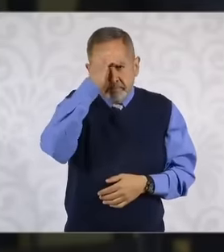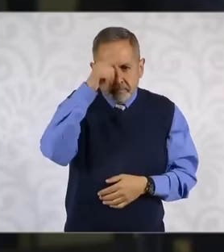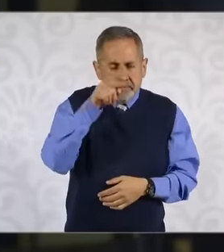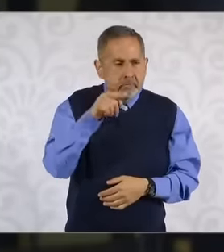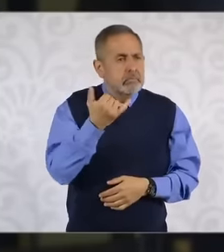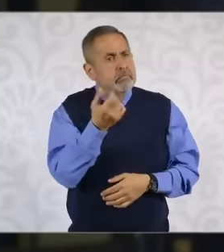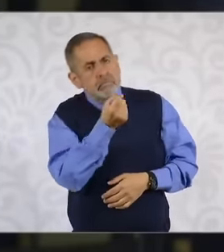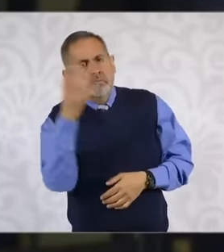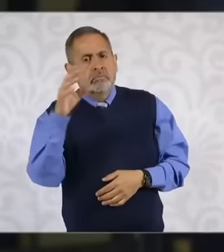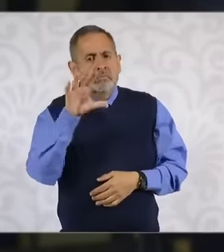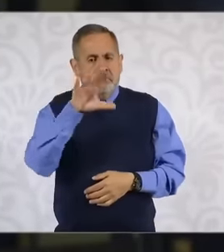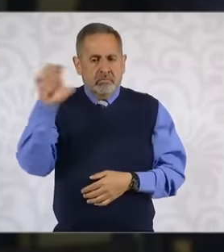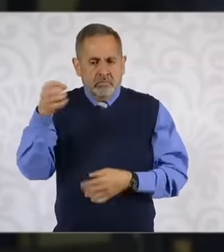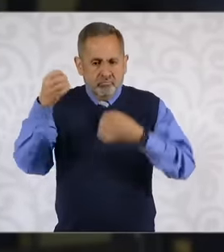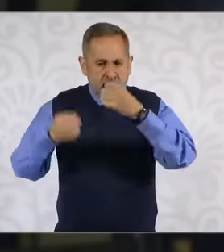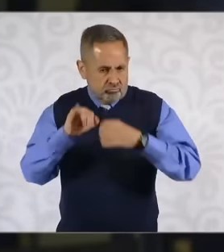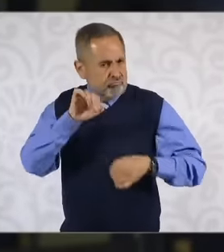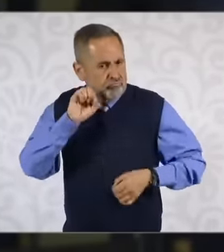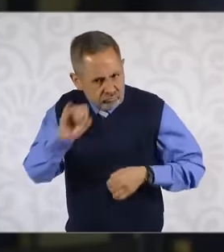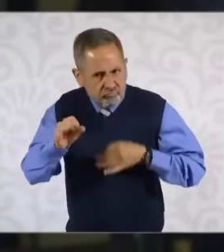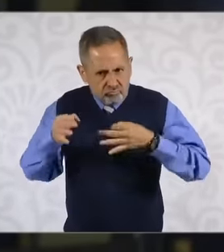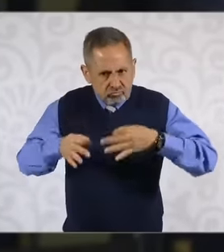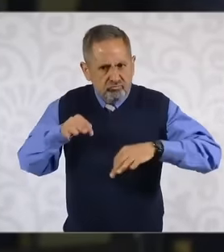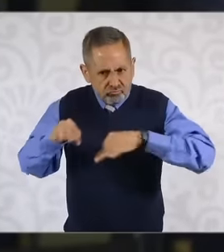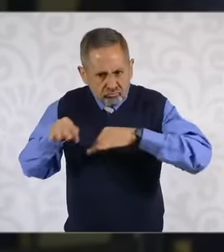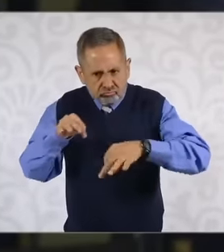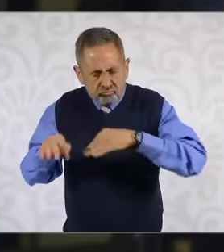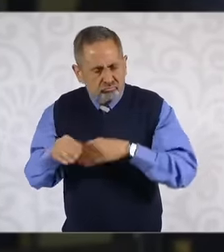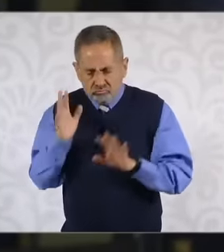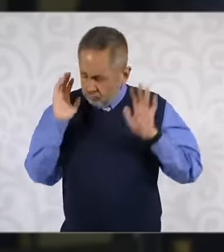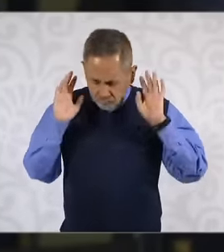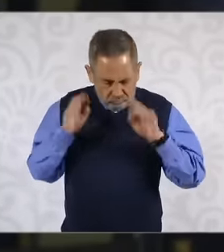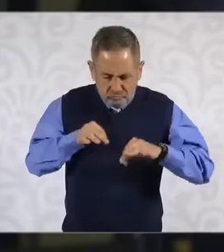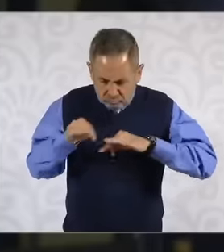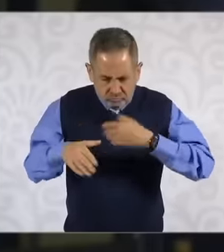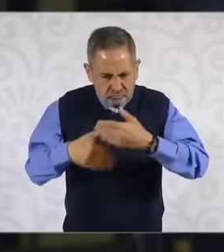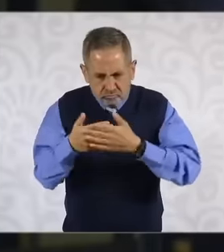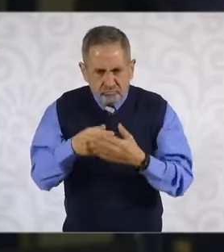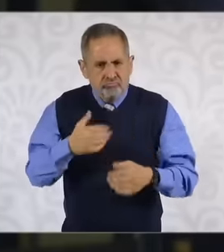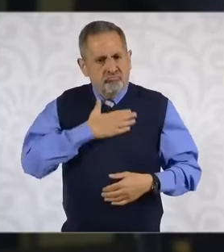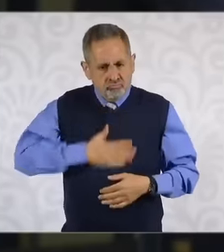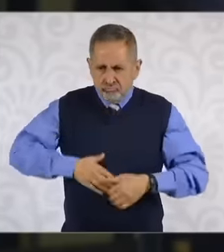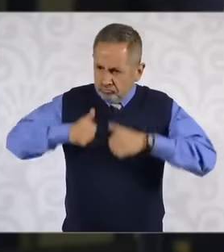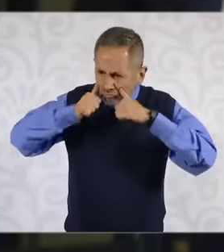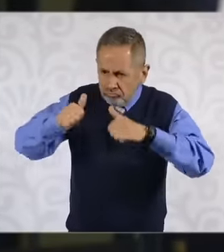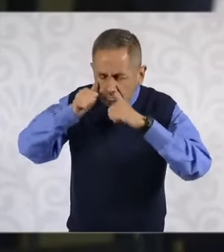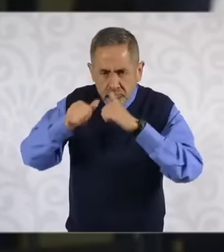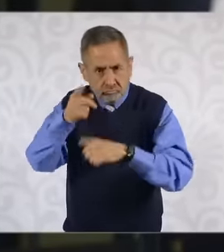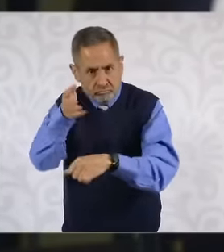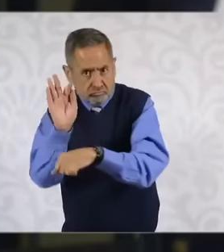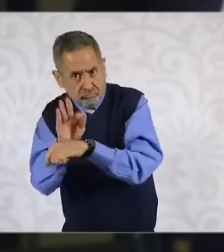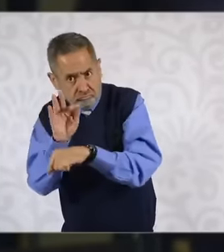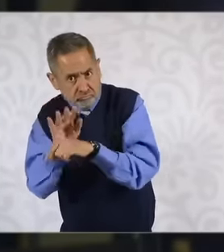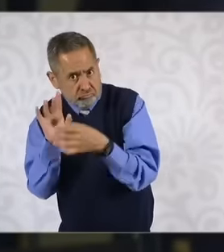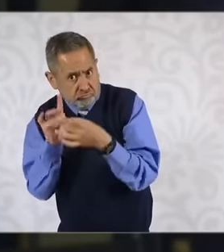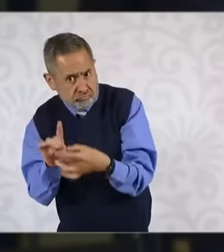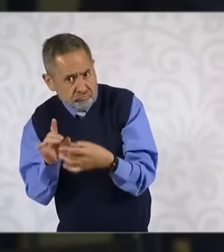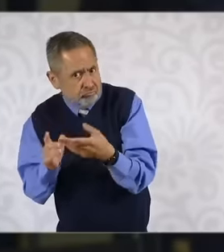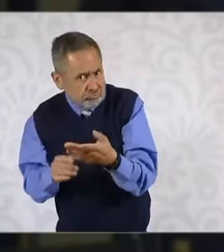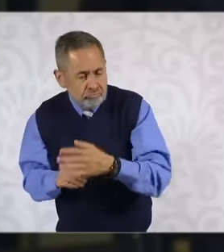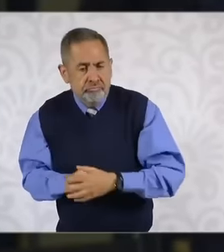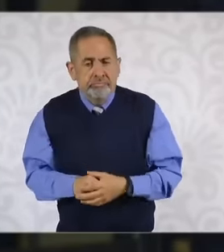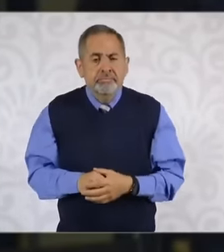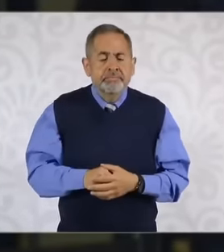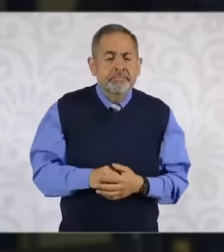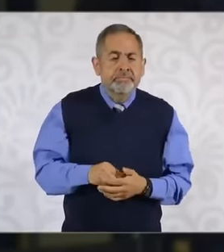who are are working and have not allowed justice to be given to the citizens And in this same